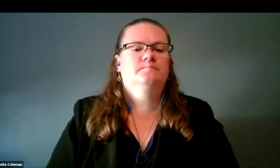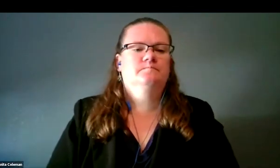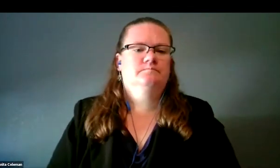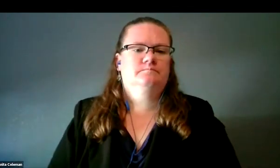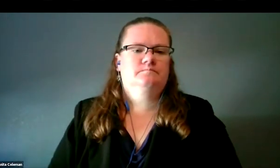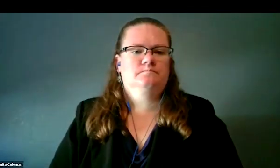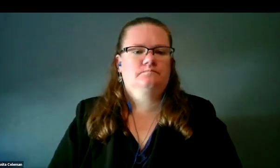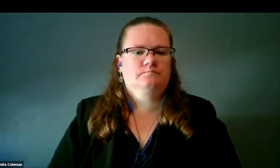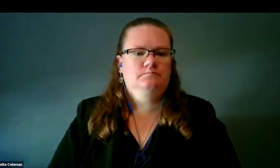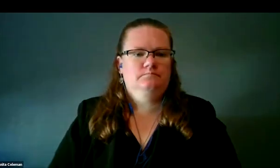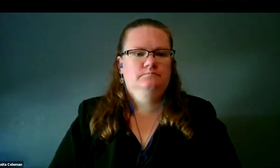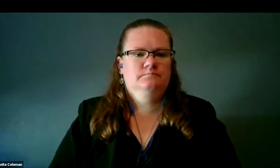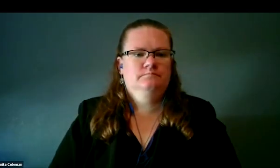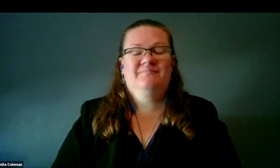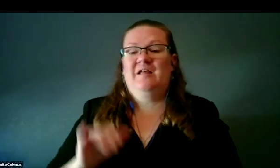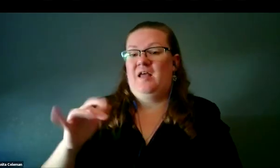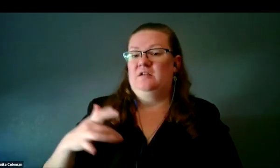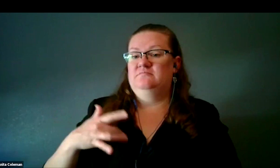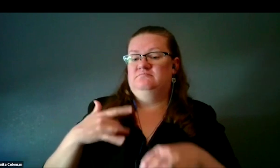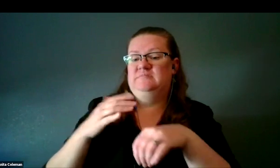Once we got those textures, we then went back